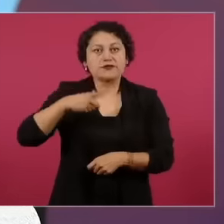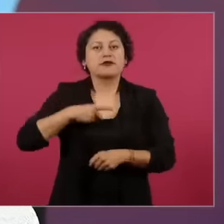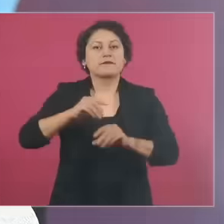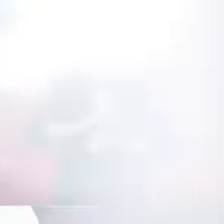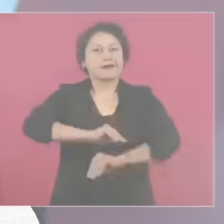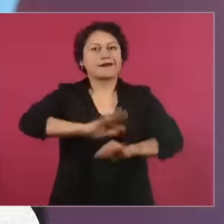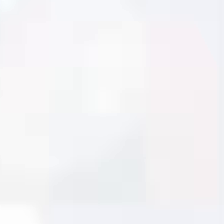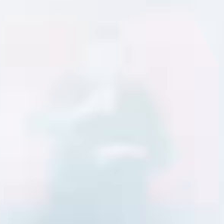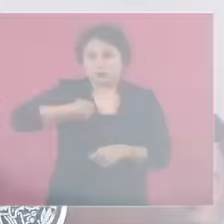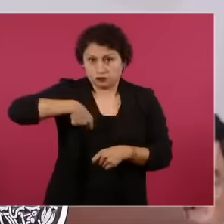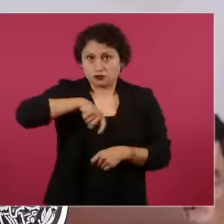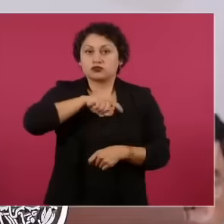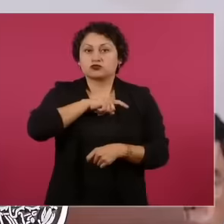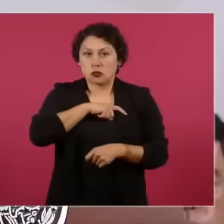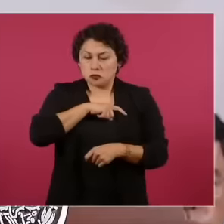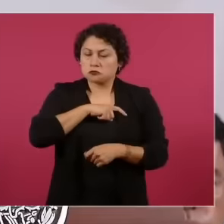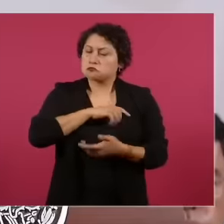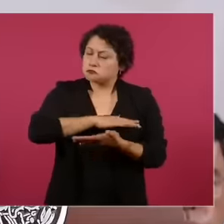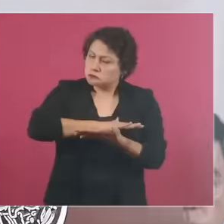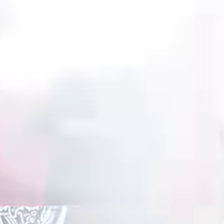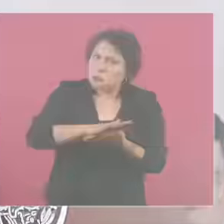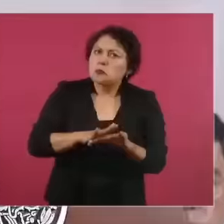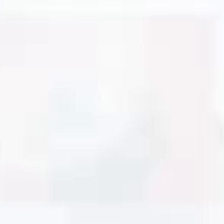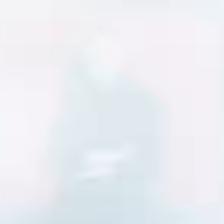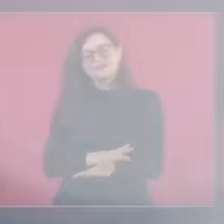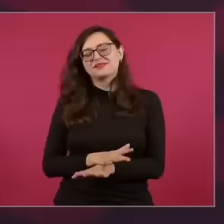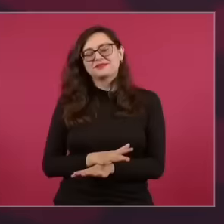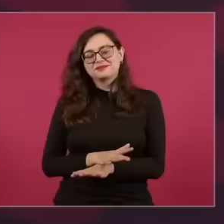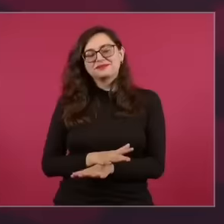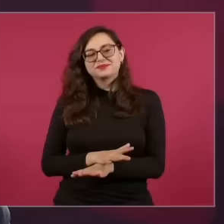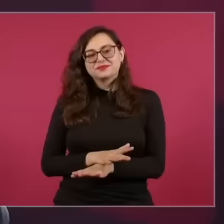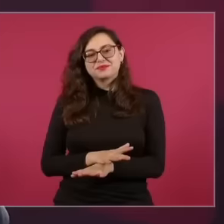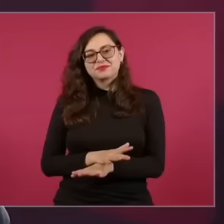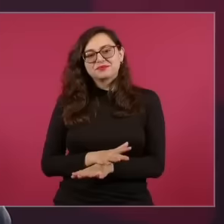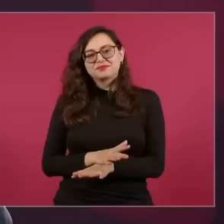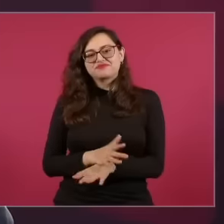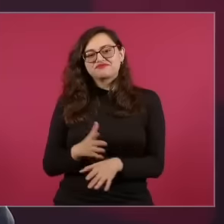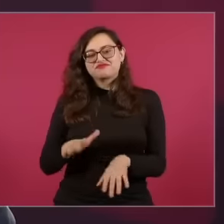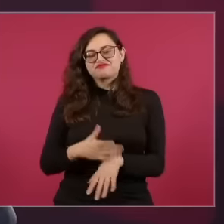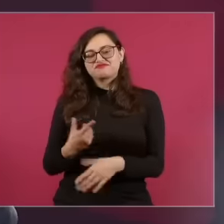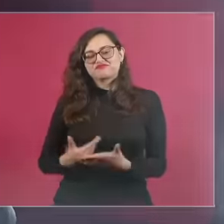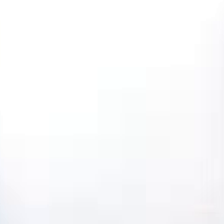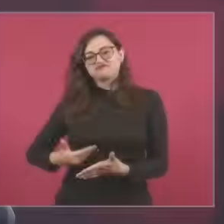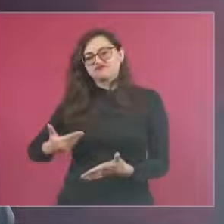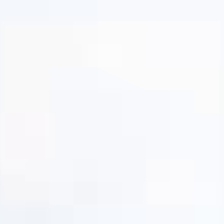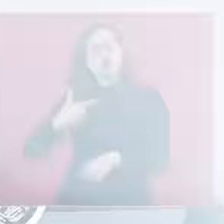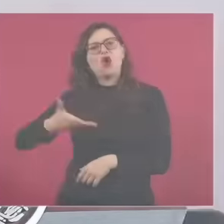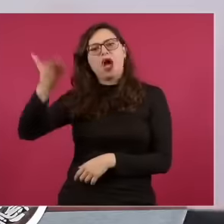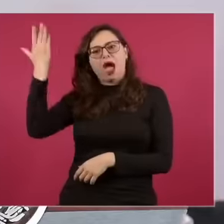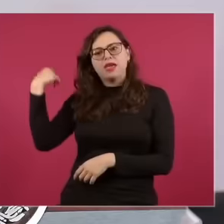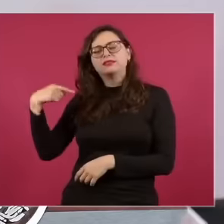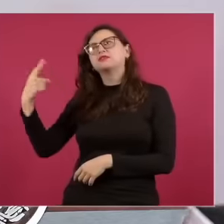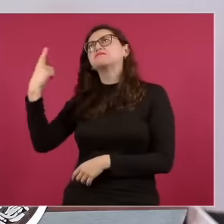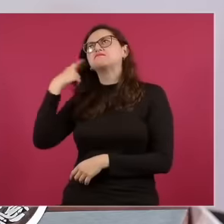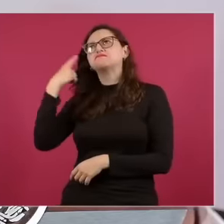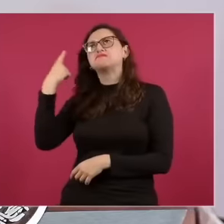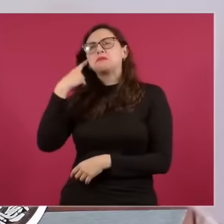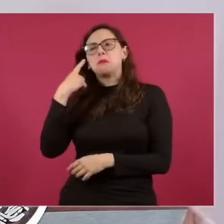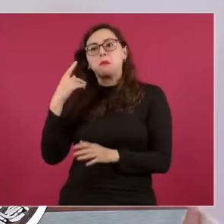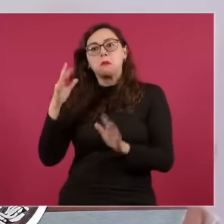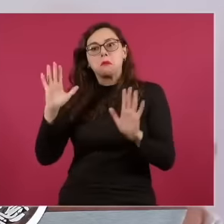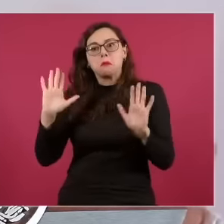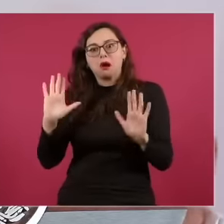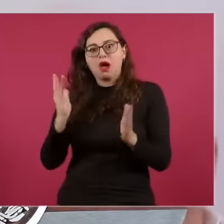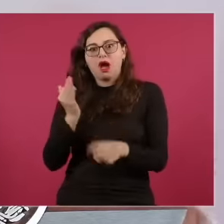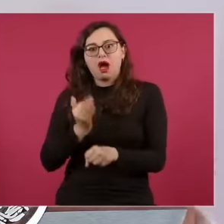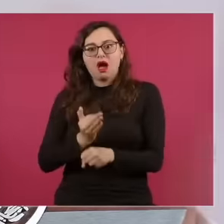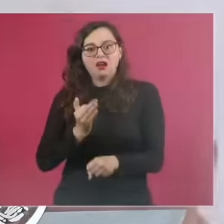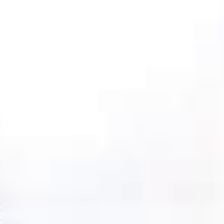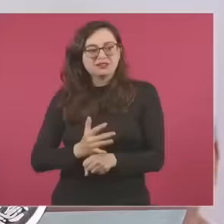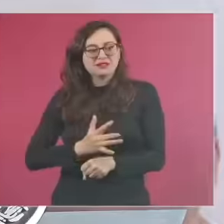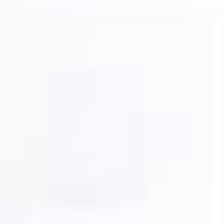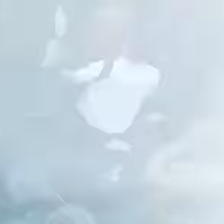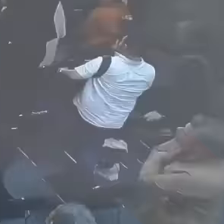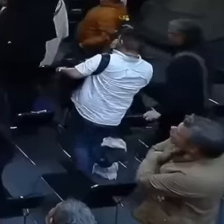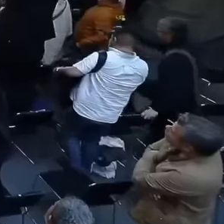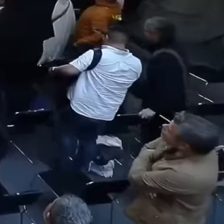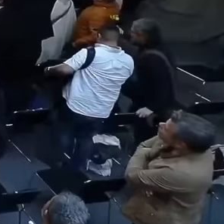Vicente Serrano and Manuel Pedrero Solís from Mexico and Vargas from Argentina gathered at this event,